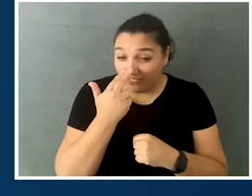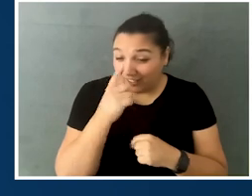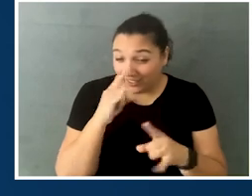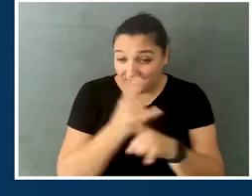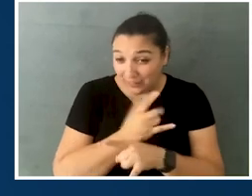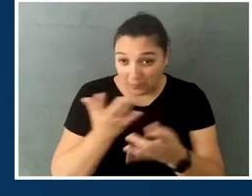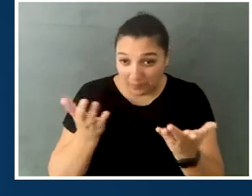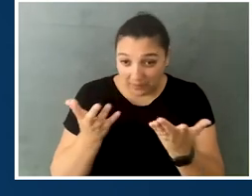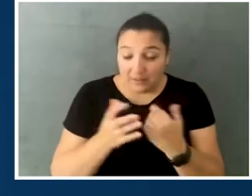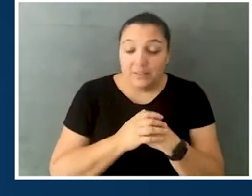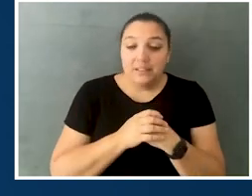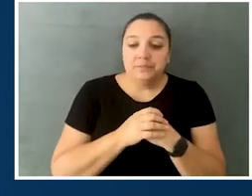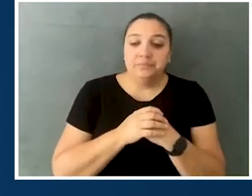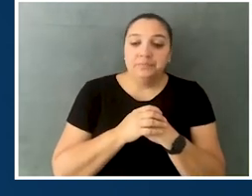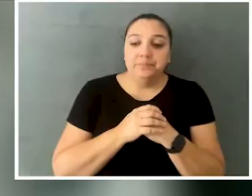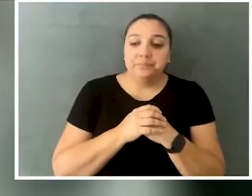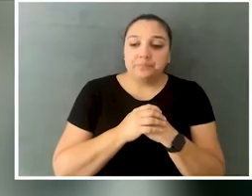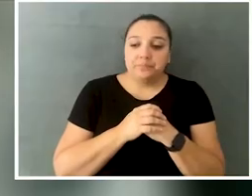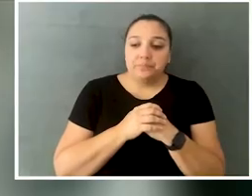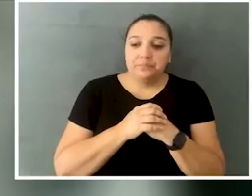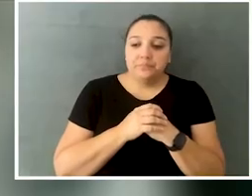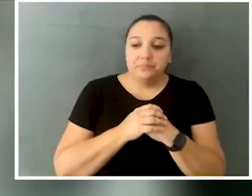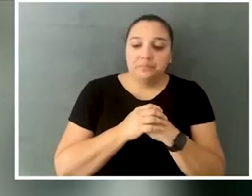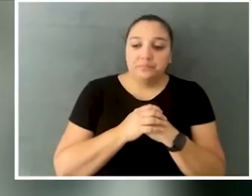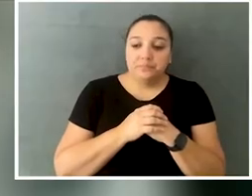a lot of people have more challenges in higher ed